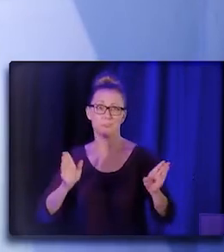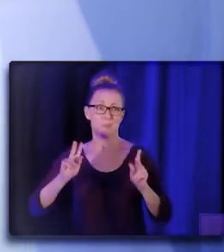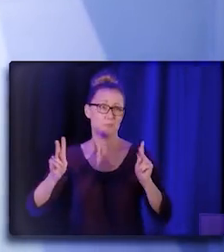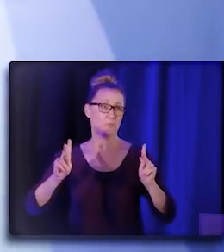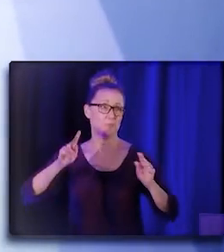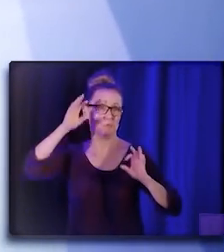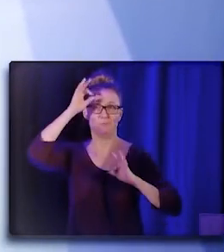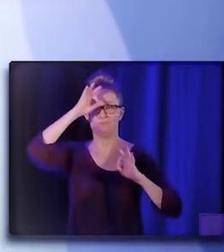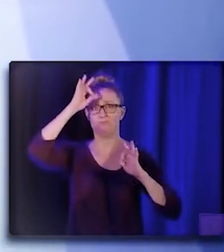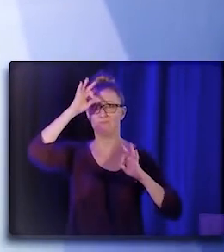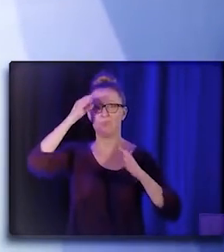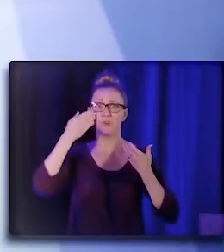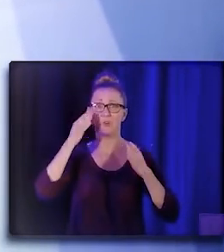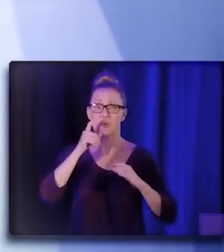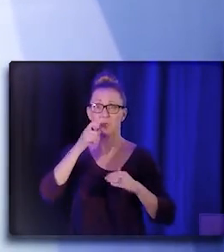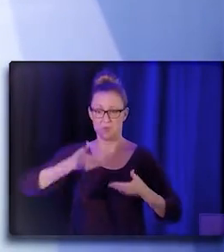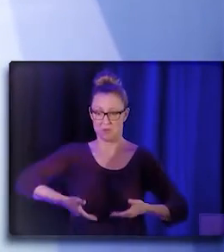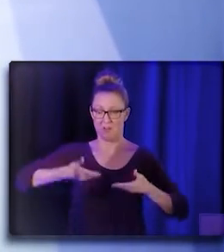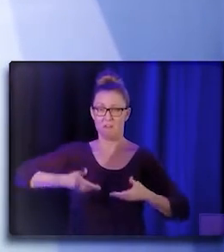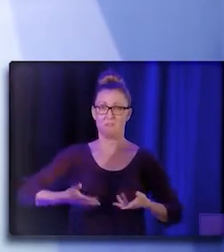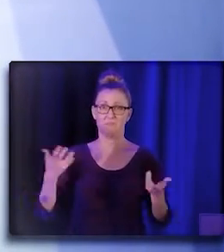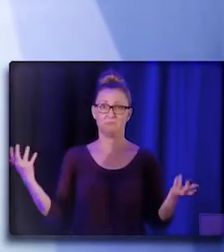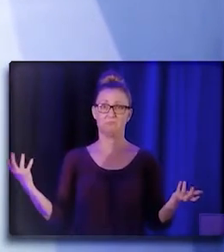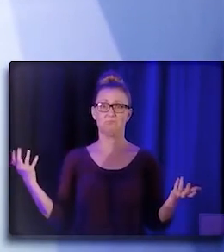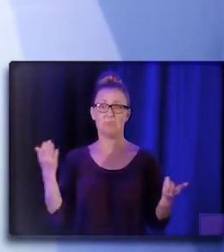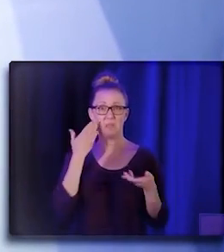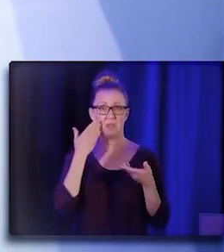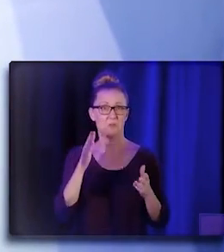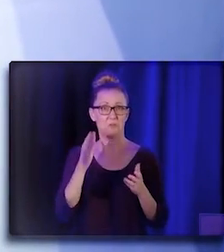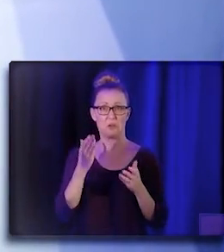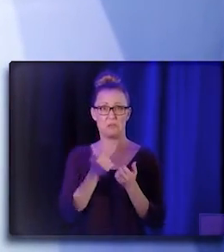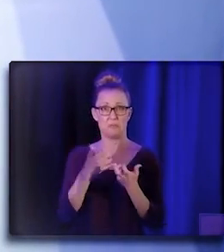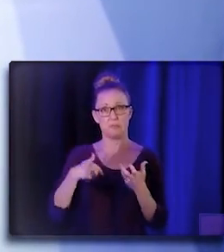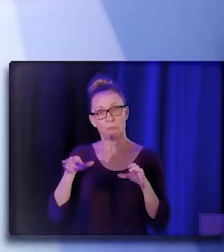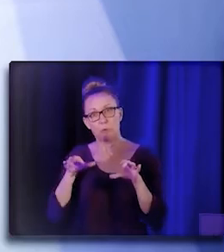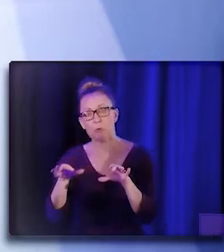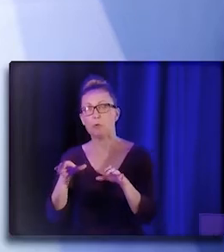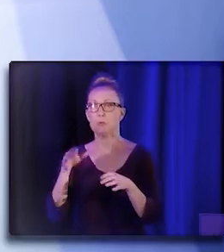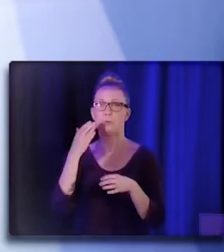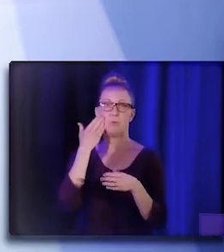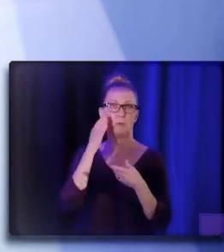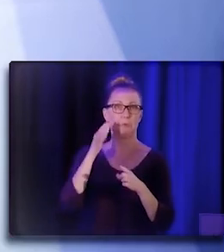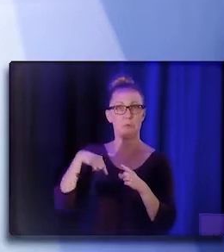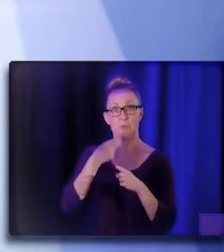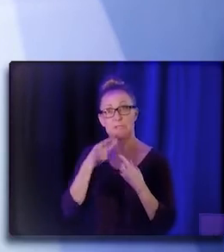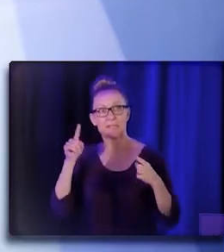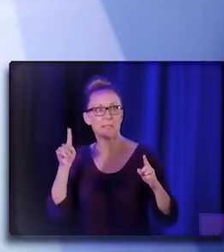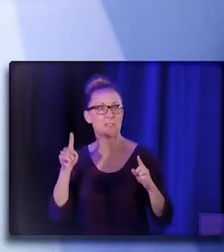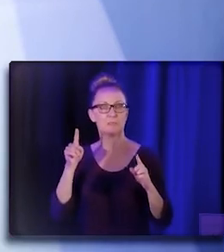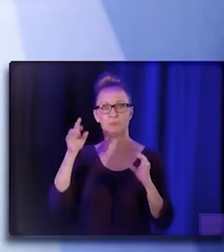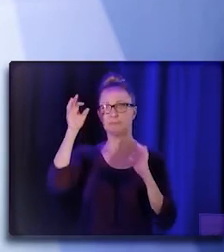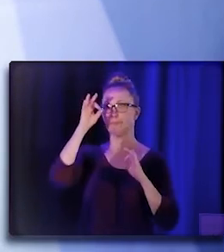who we are, and you know, how effective we are. And so a lot of it is, you know,